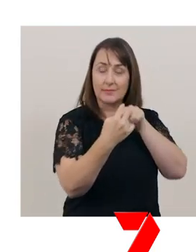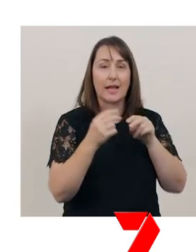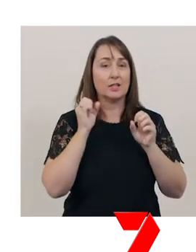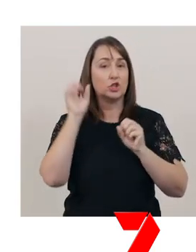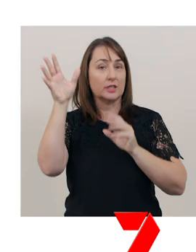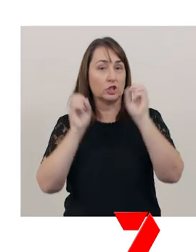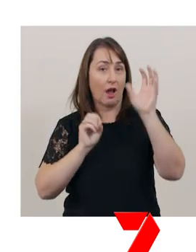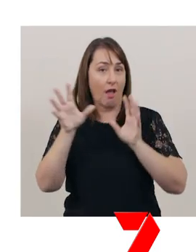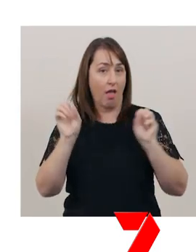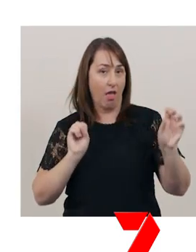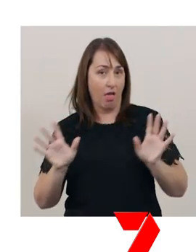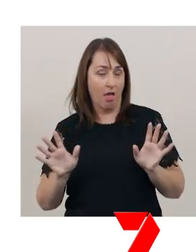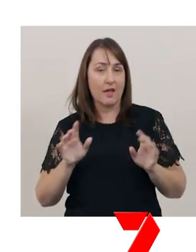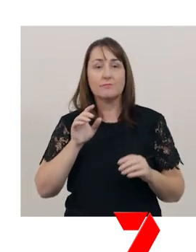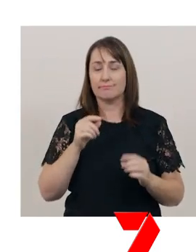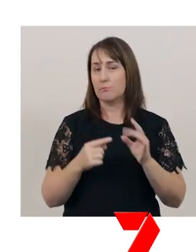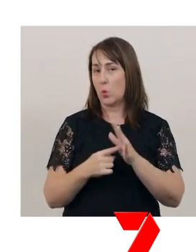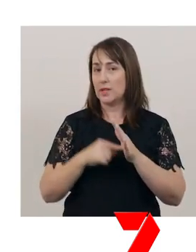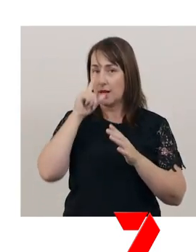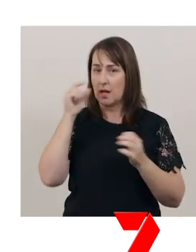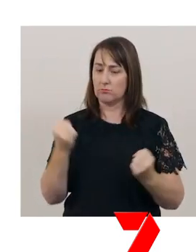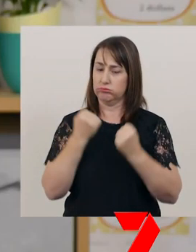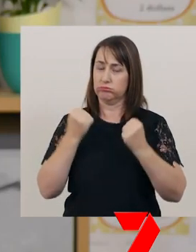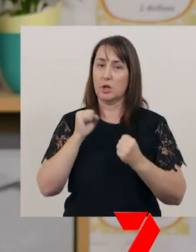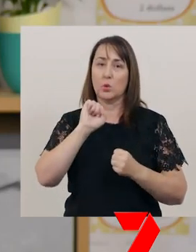and can enhance the meaning of what you are saying.